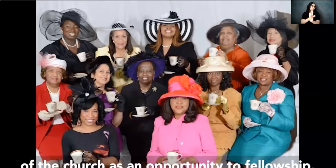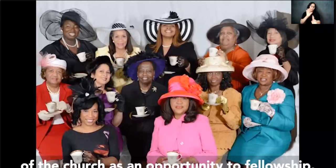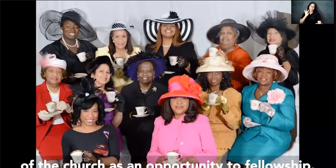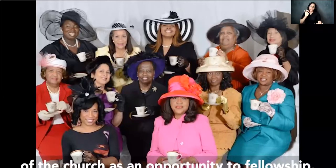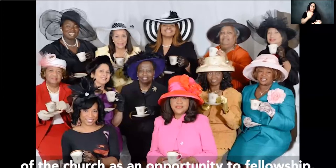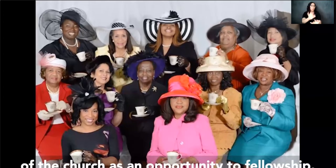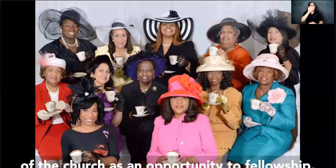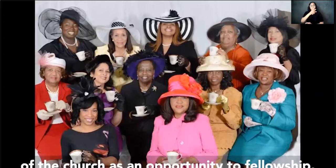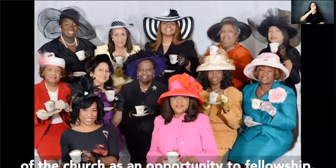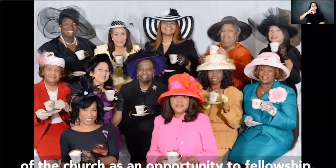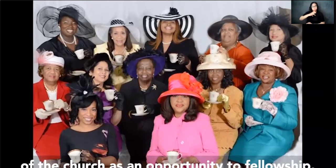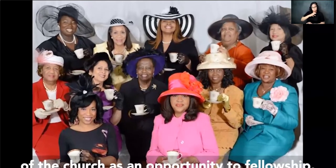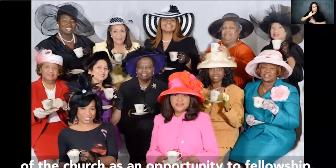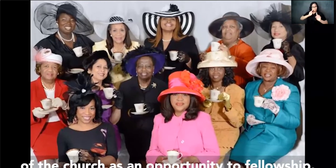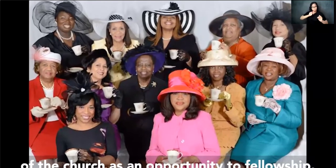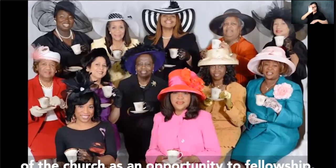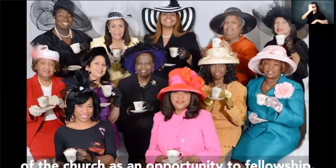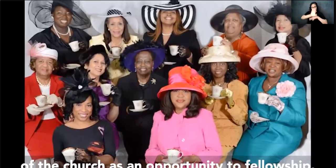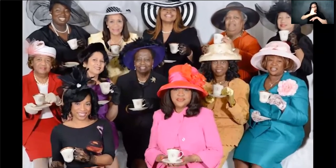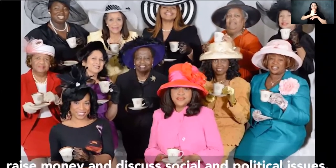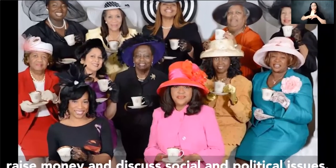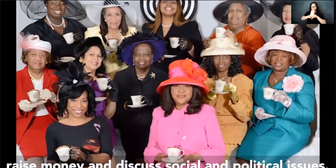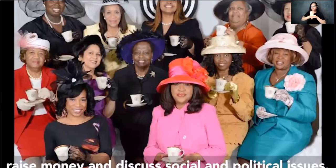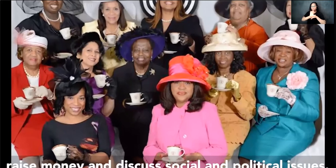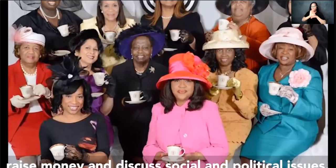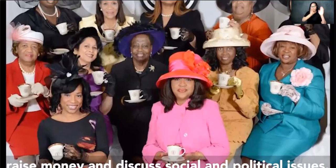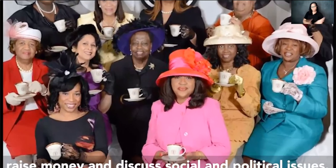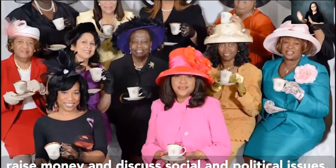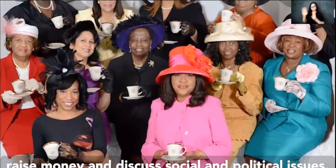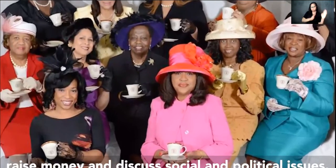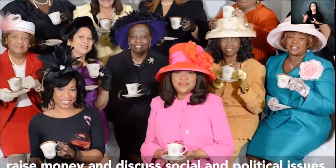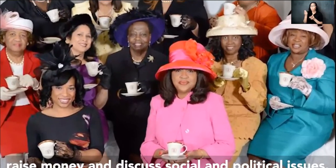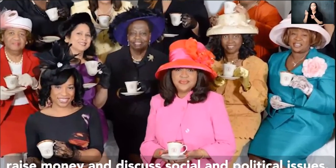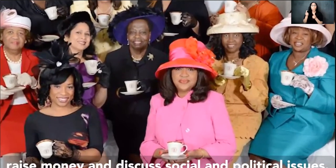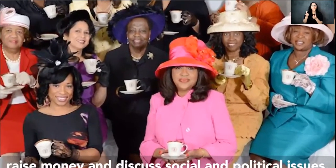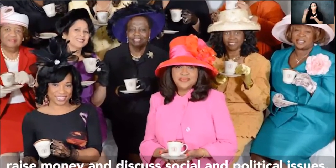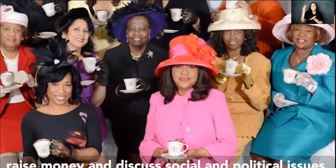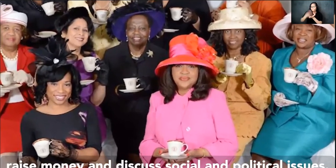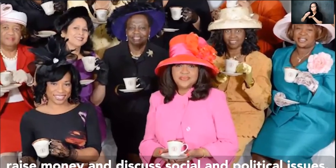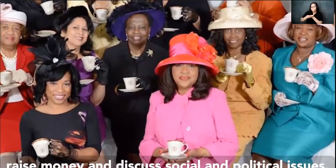church as an opportunity to fellowship raise money and discuss social and political issues